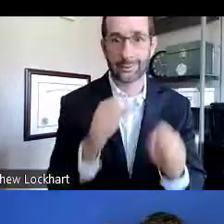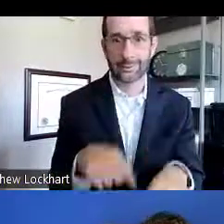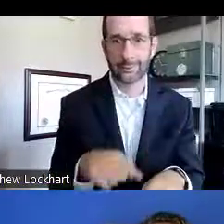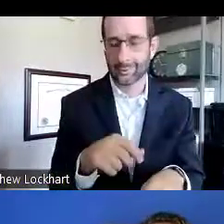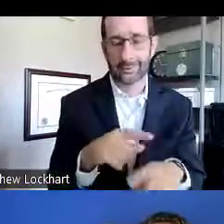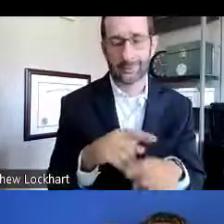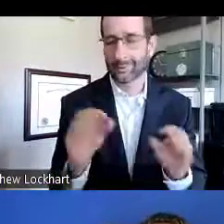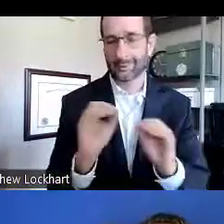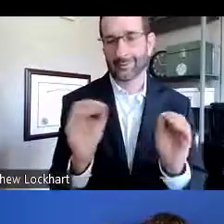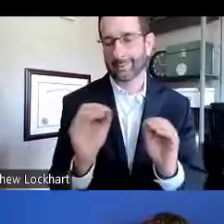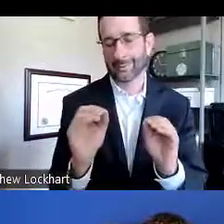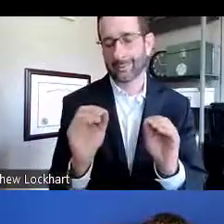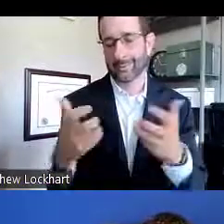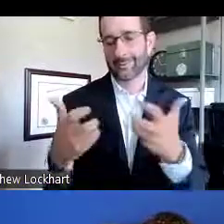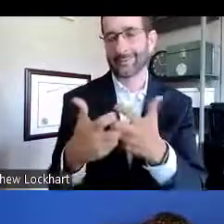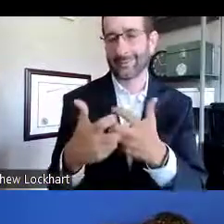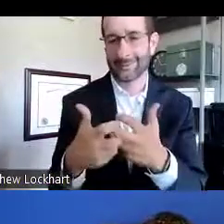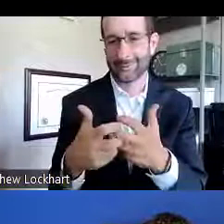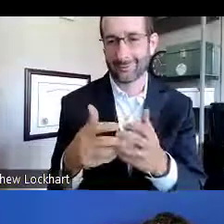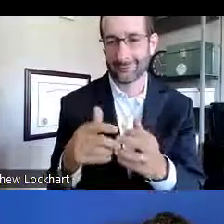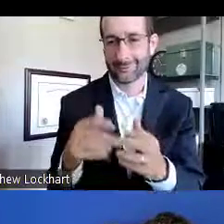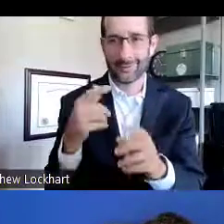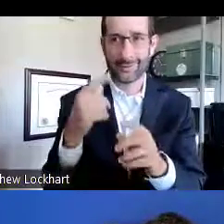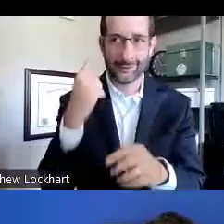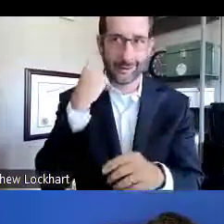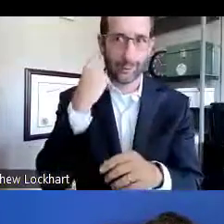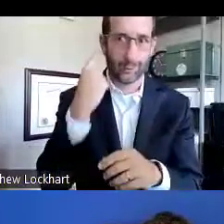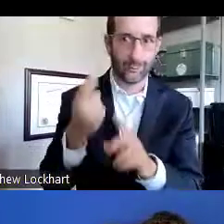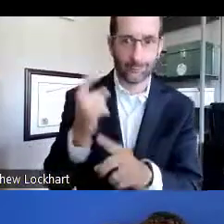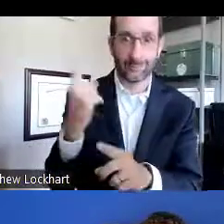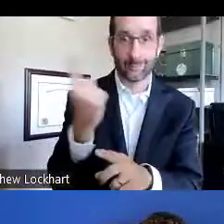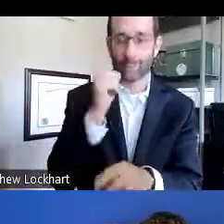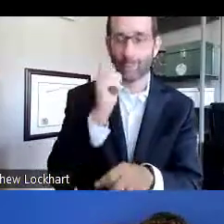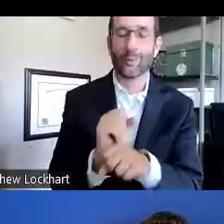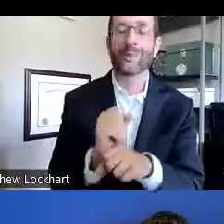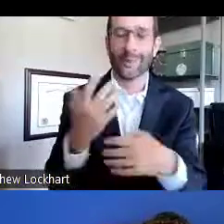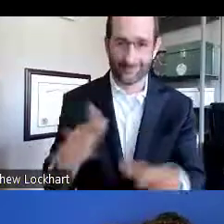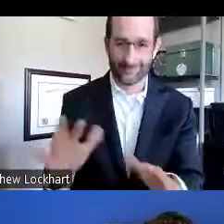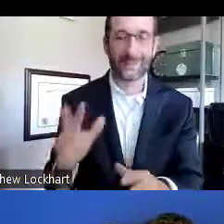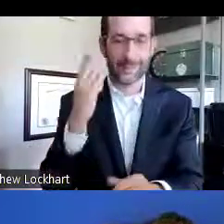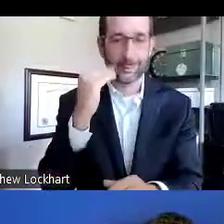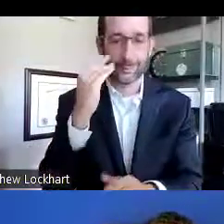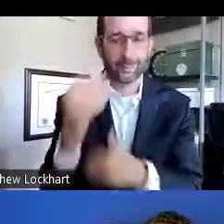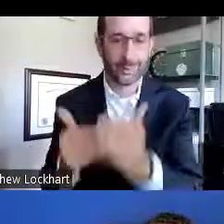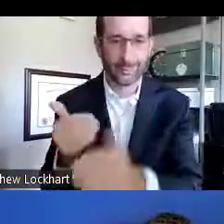I could give you as much information as I can, but nothing would be equivalent to hearing from individuals